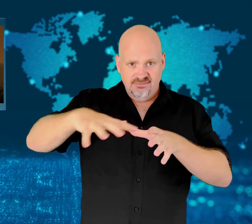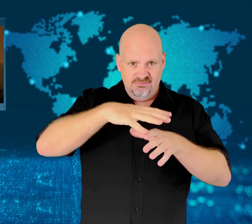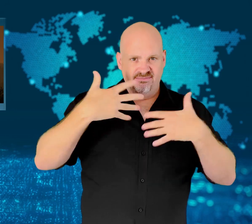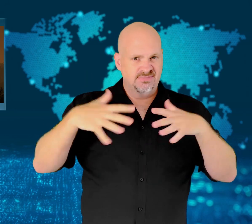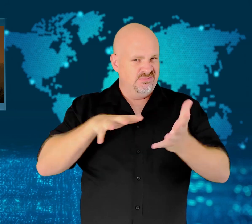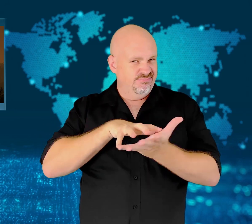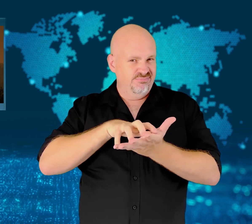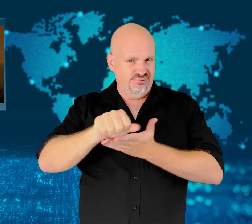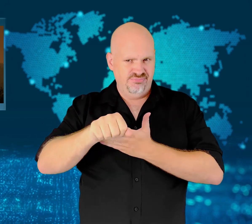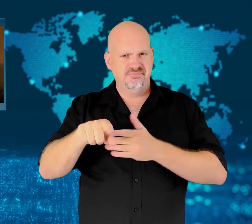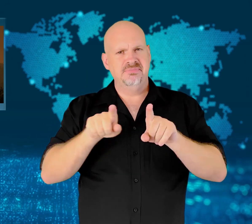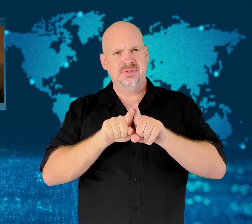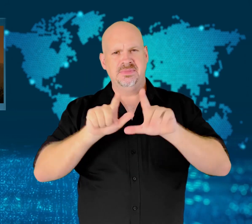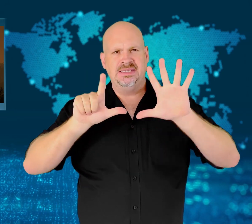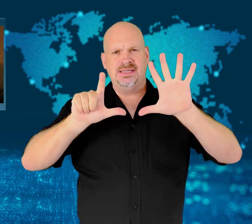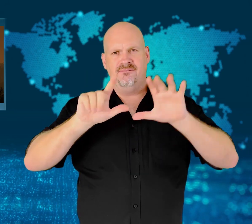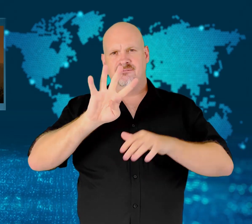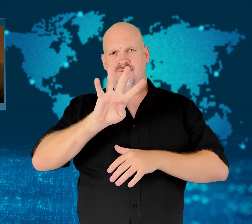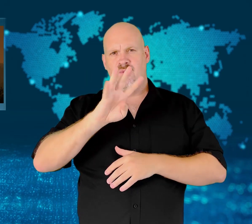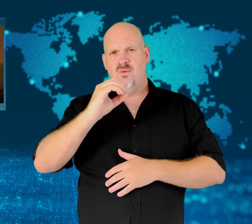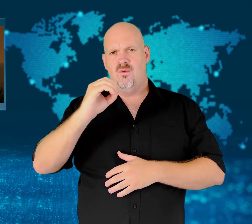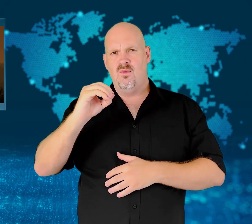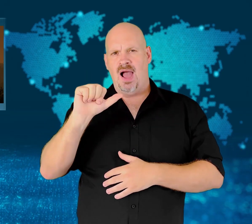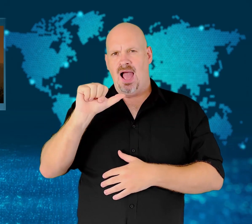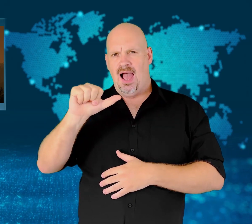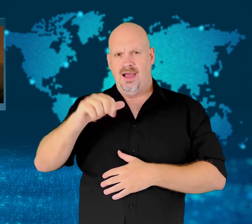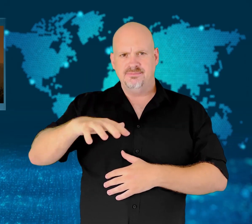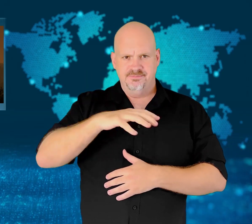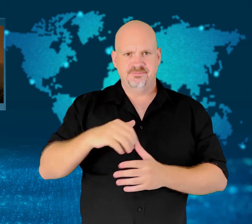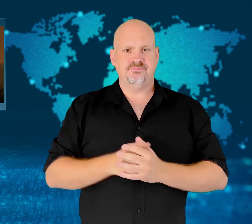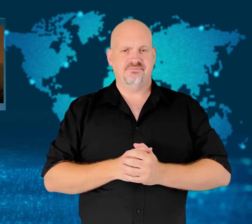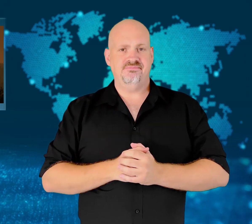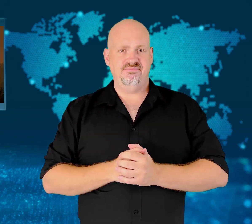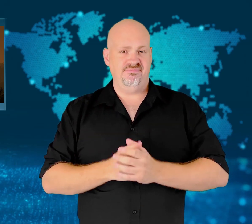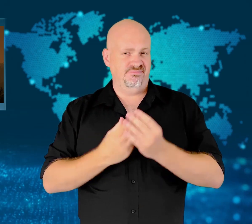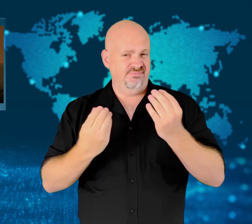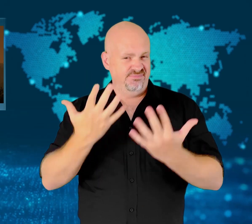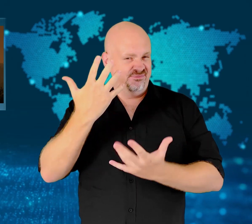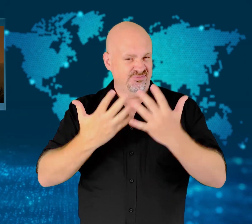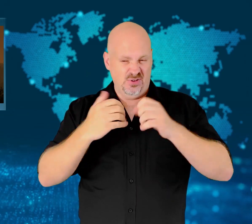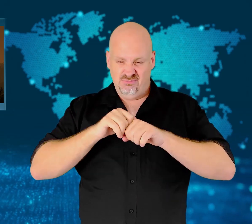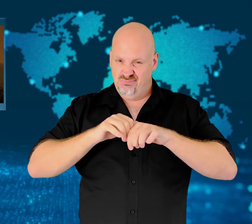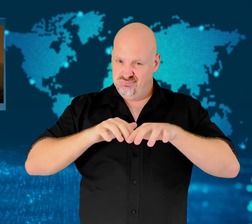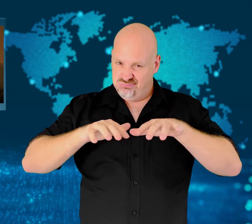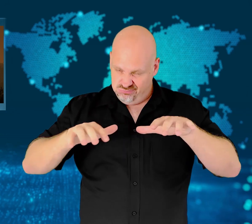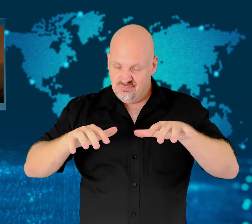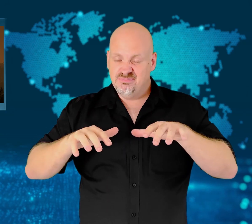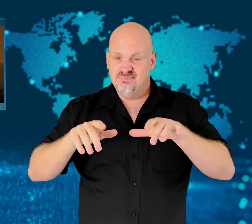There have also been wildfires across the Mediterranean, including